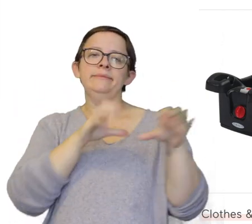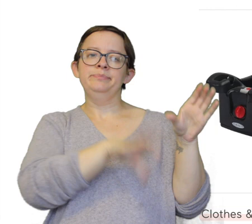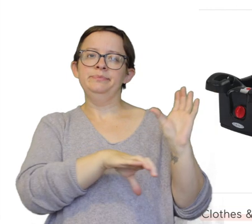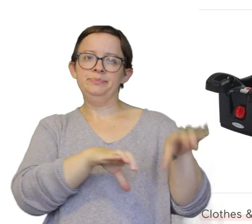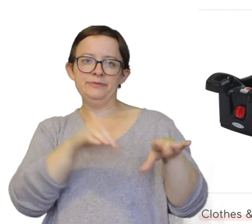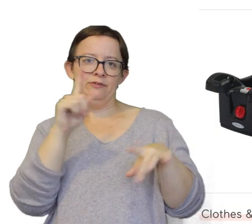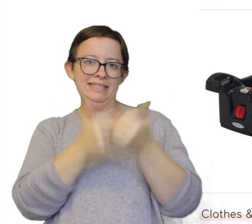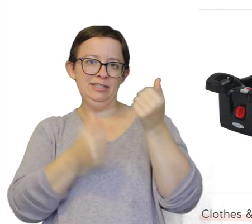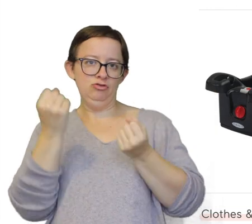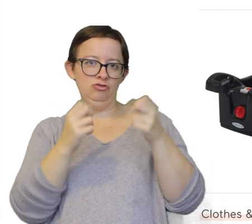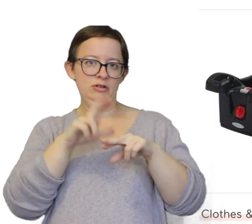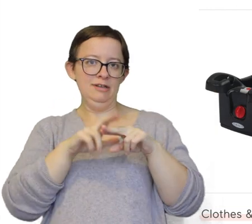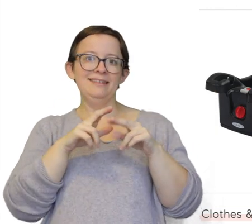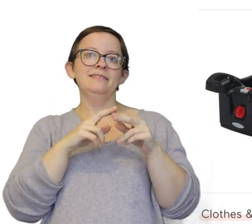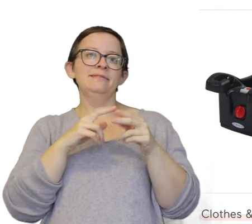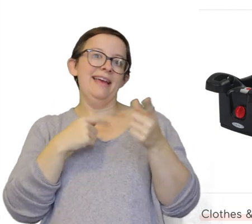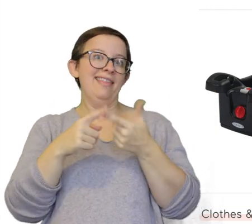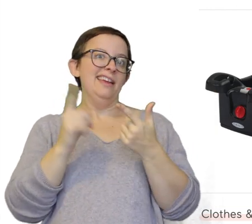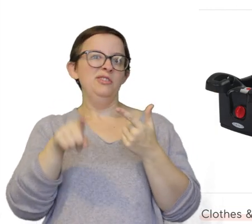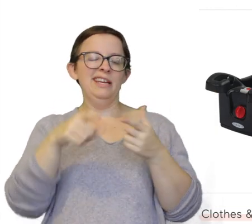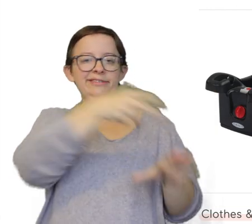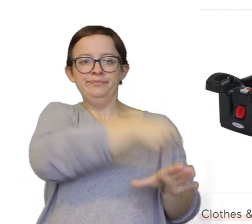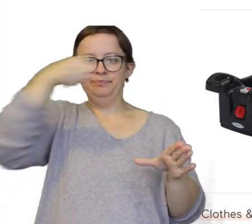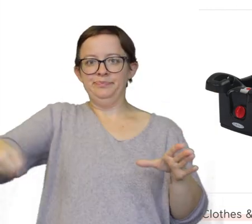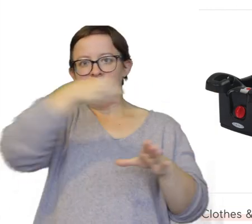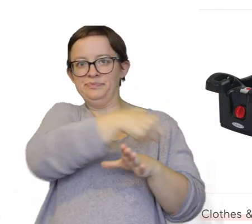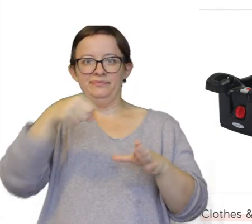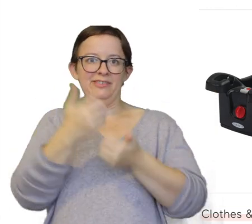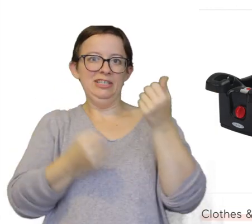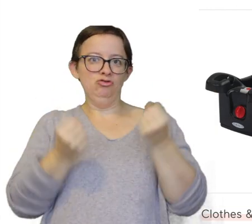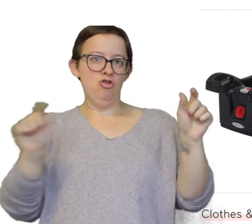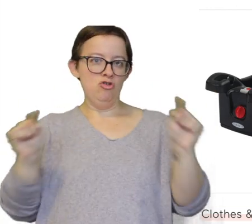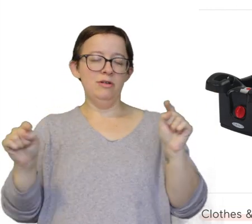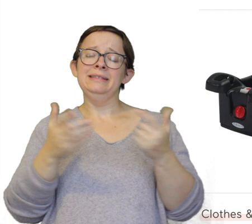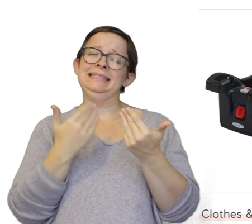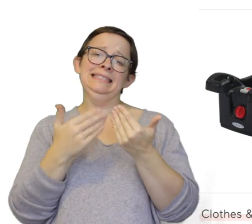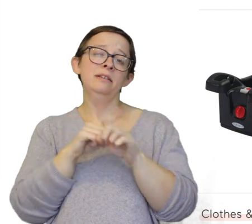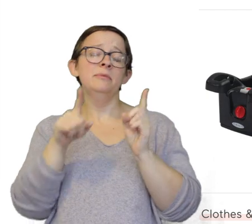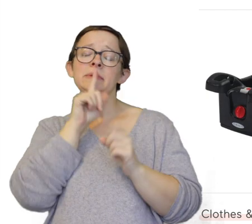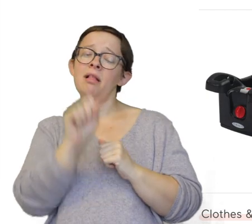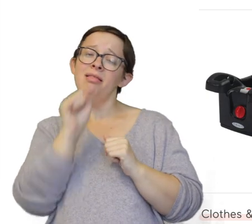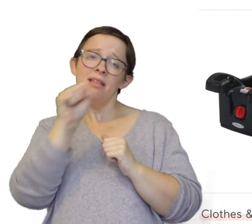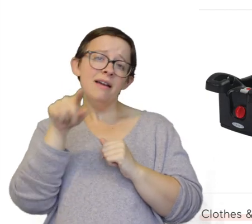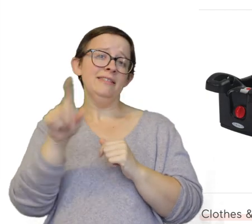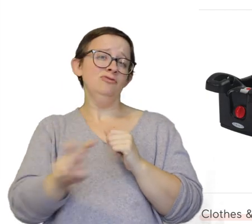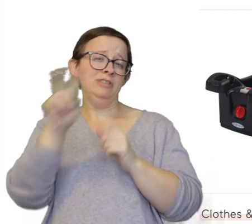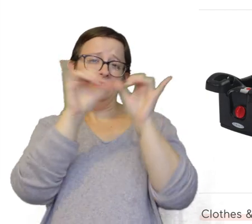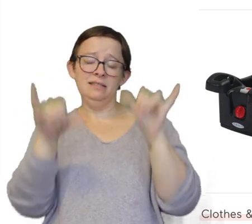and then you can just clip the car seat back and forth it. It is way easier. But we really love this travel system. This is a great stroller.